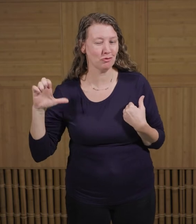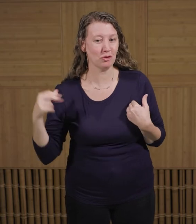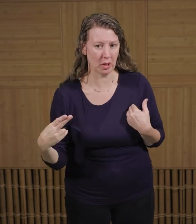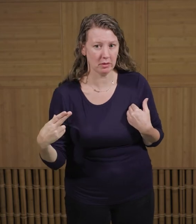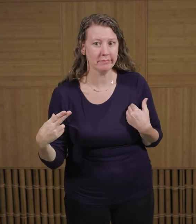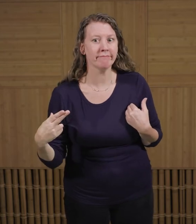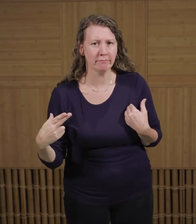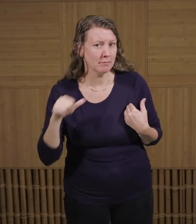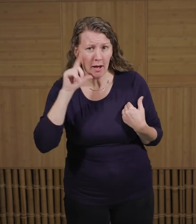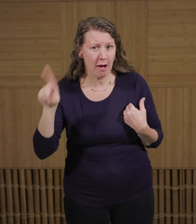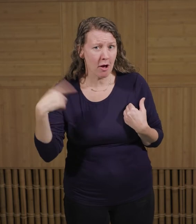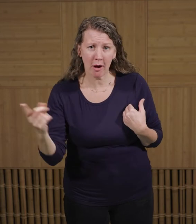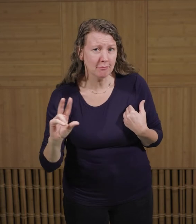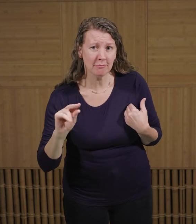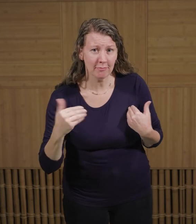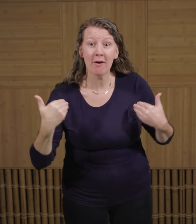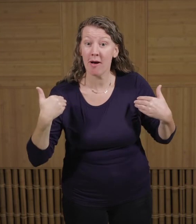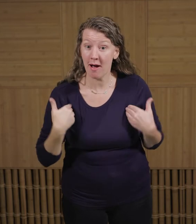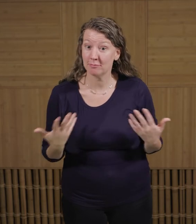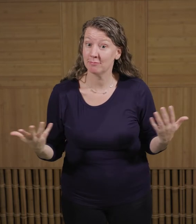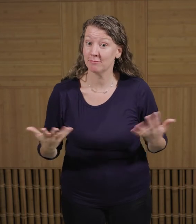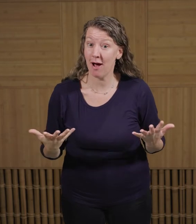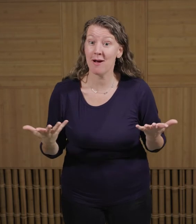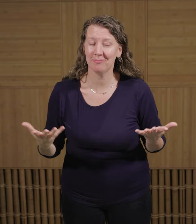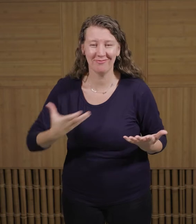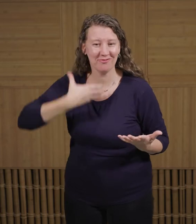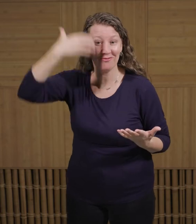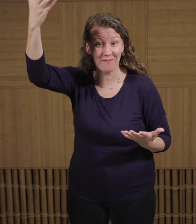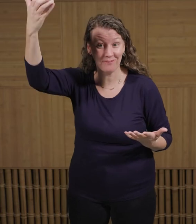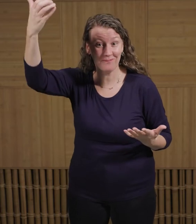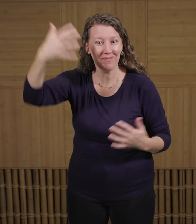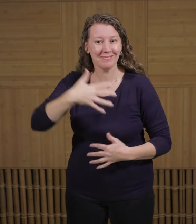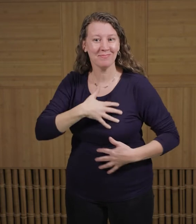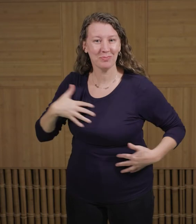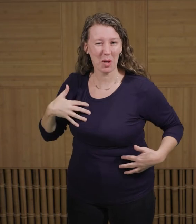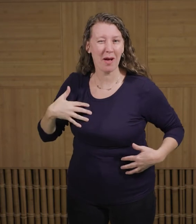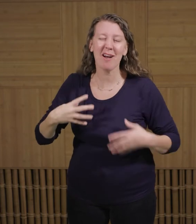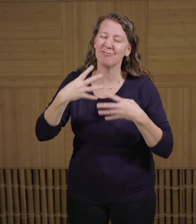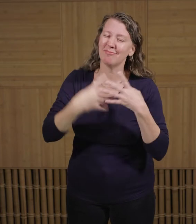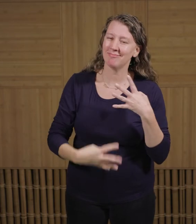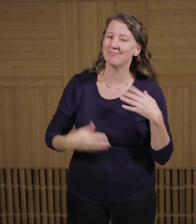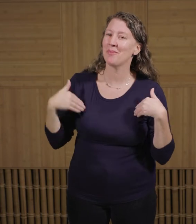and sharing their space with other savanna animals. Historically, this has included giraffe, zebras and other hoofstock animals.